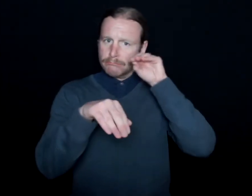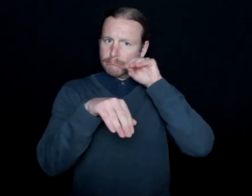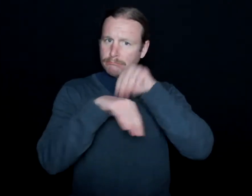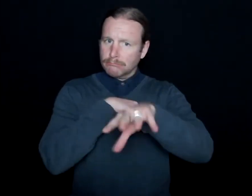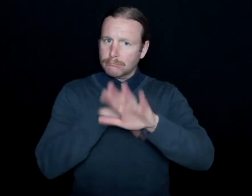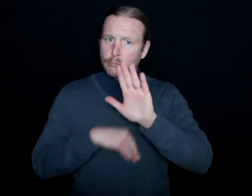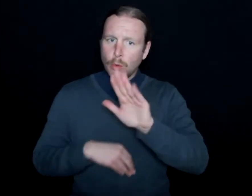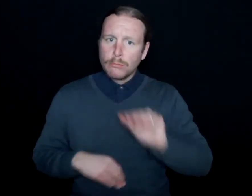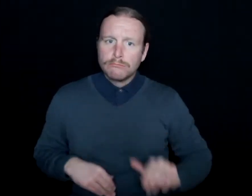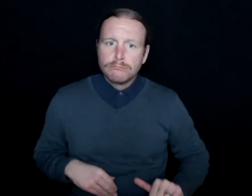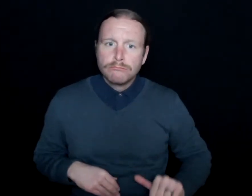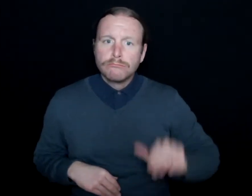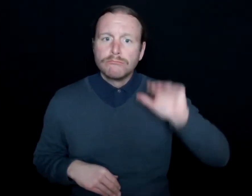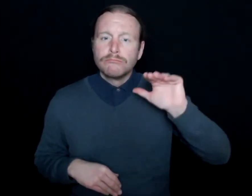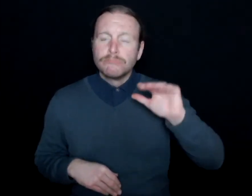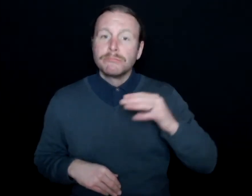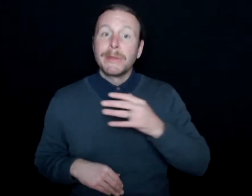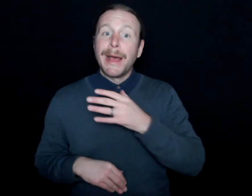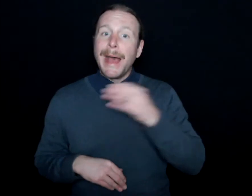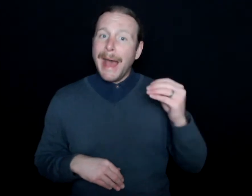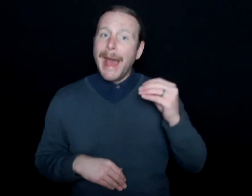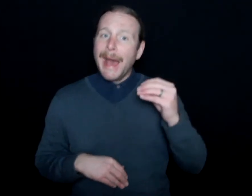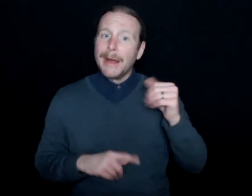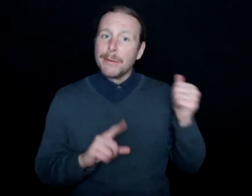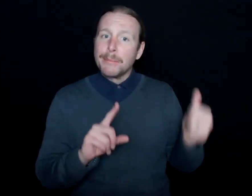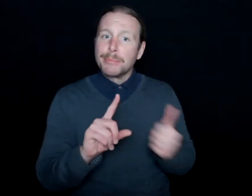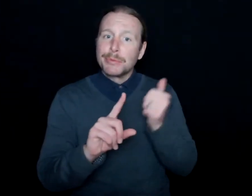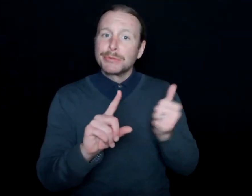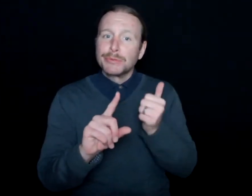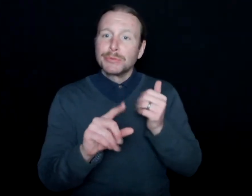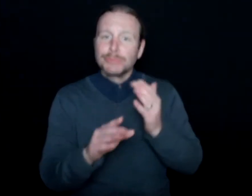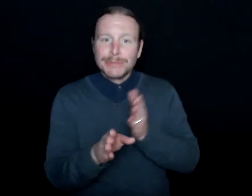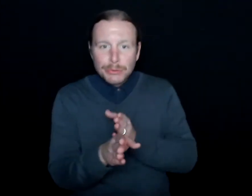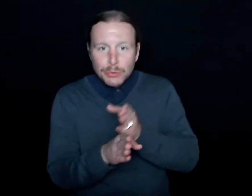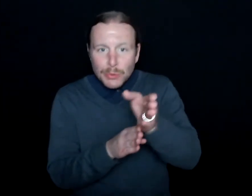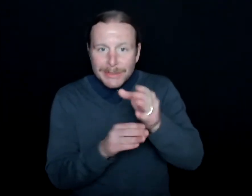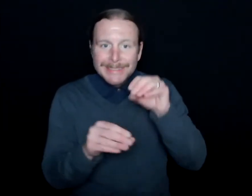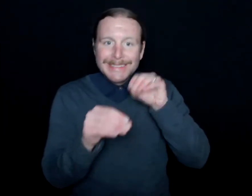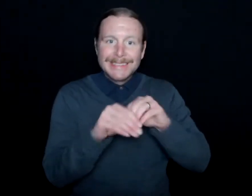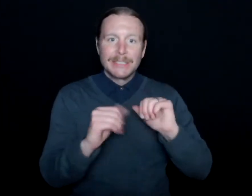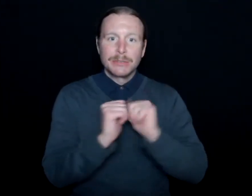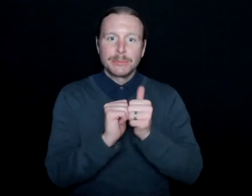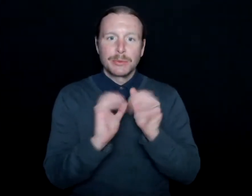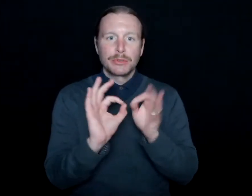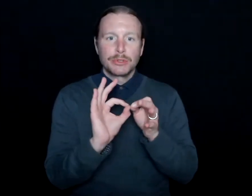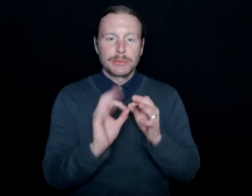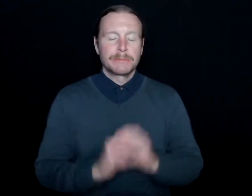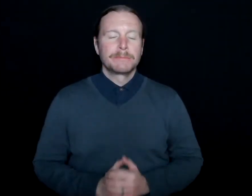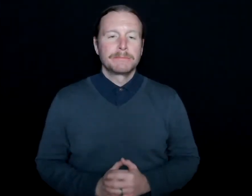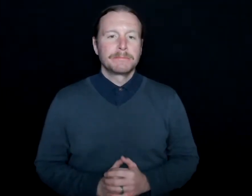and how you found yourself pursuing a career in sports interpretation.